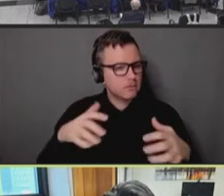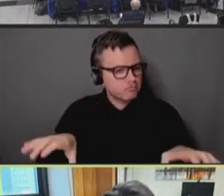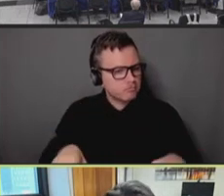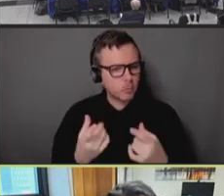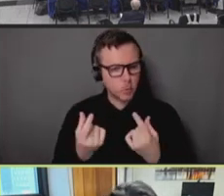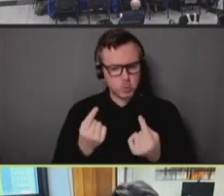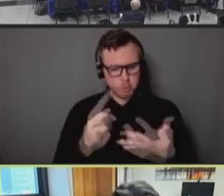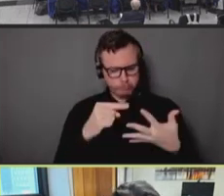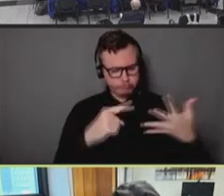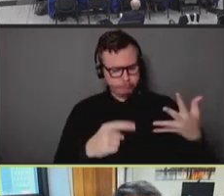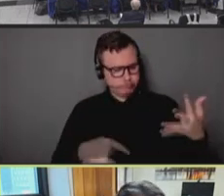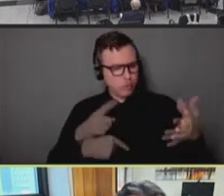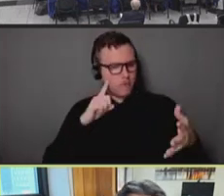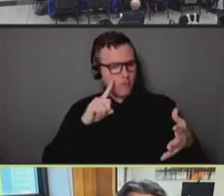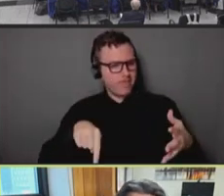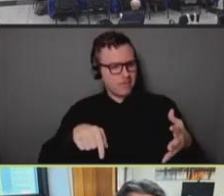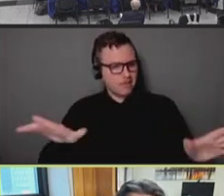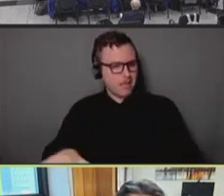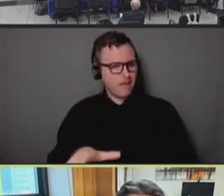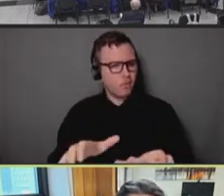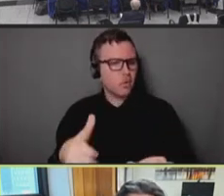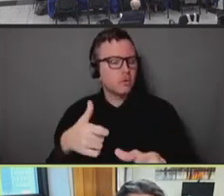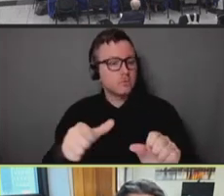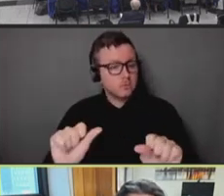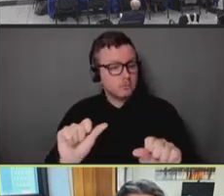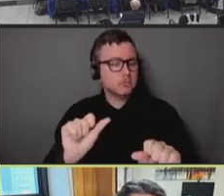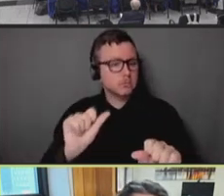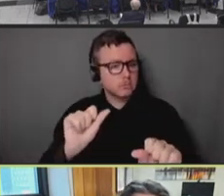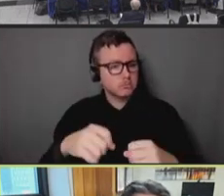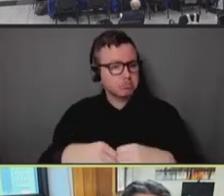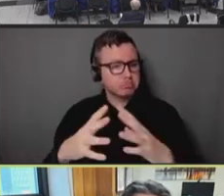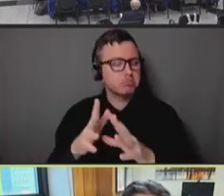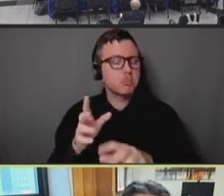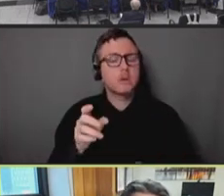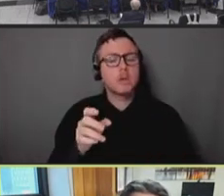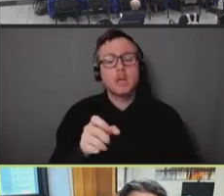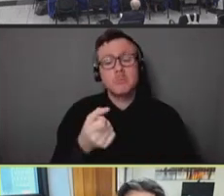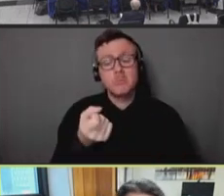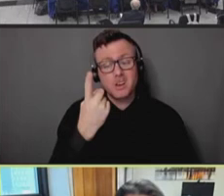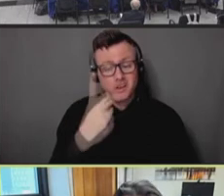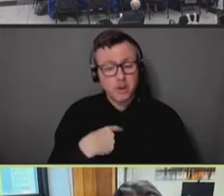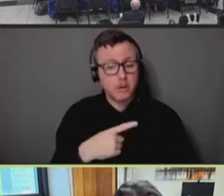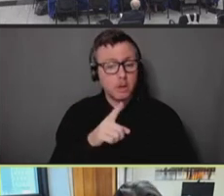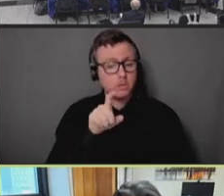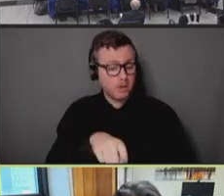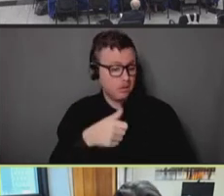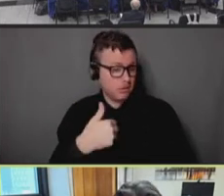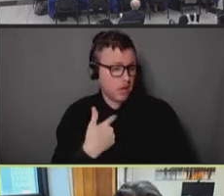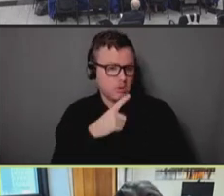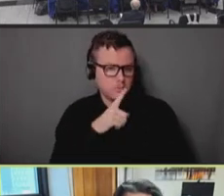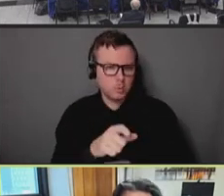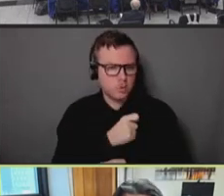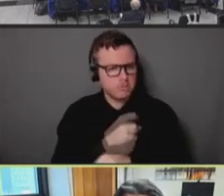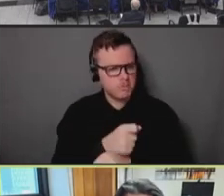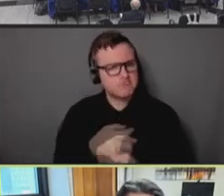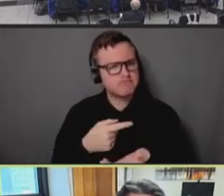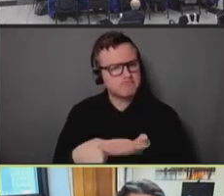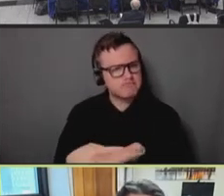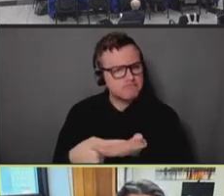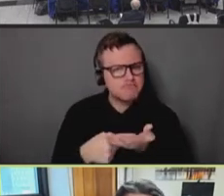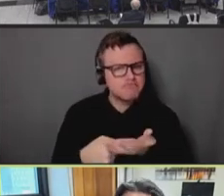I will say, honestly, that we need to have a real conversation as a country about the